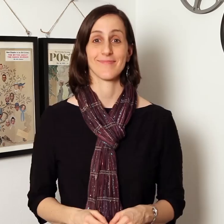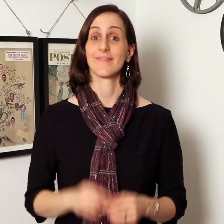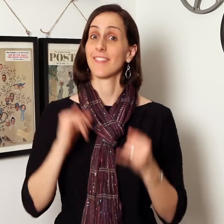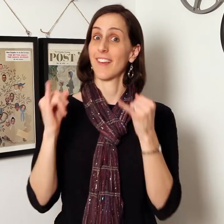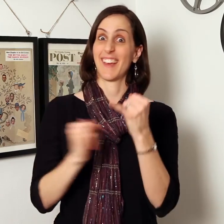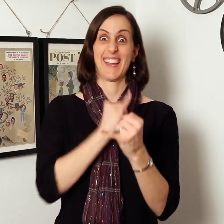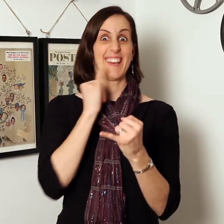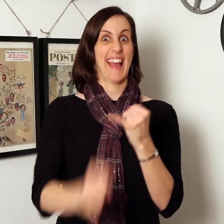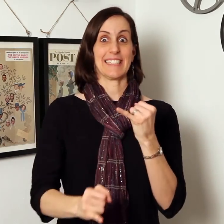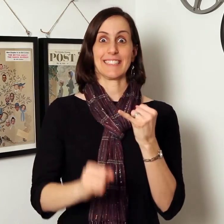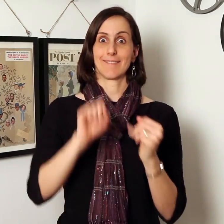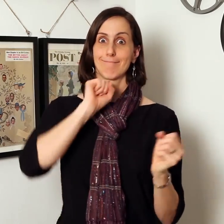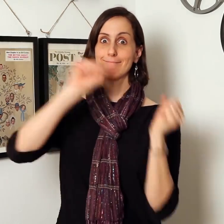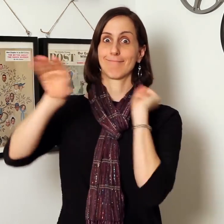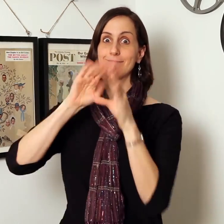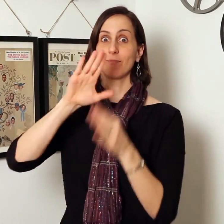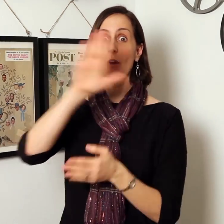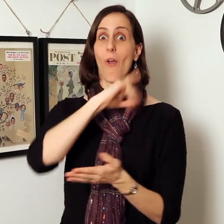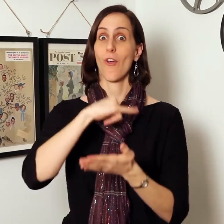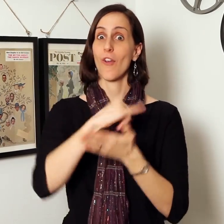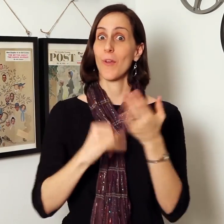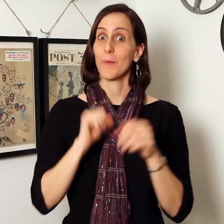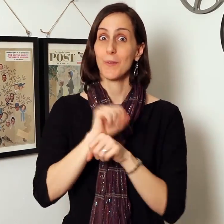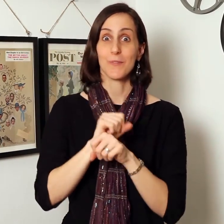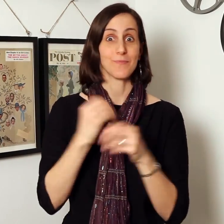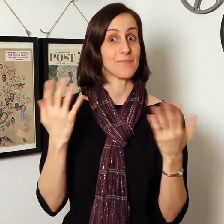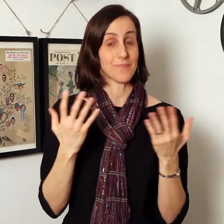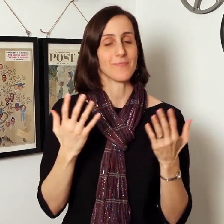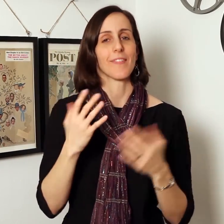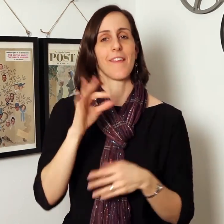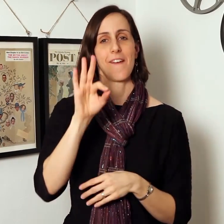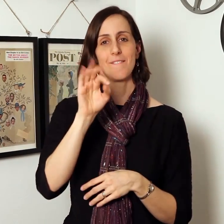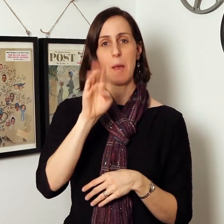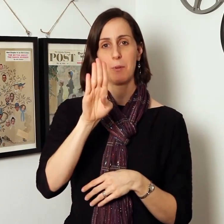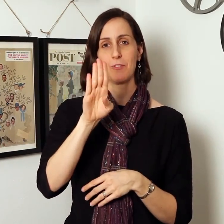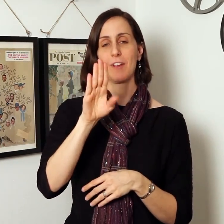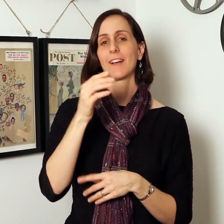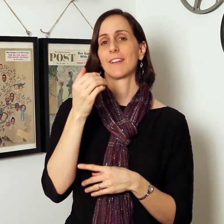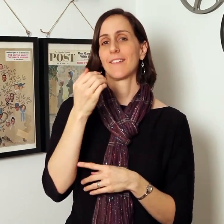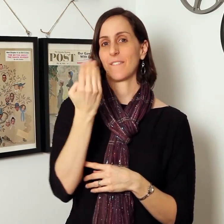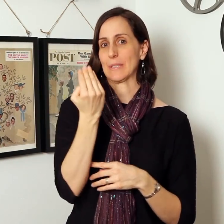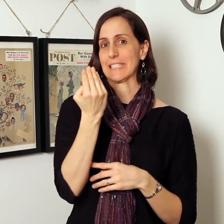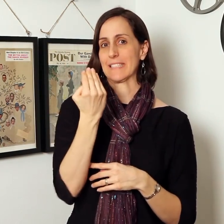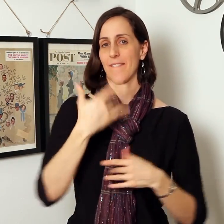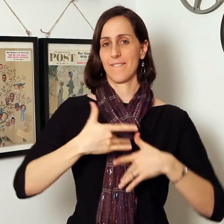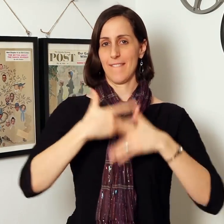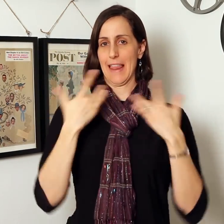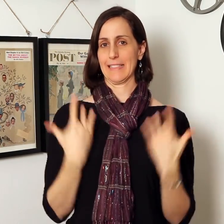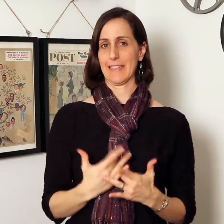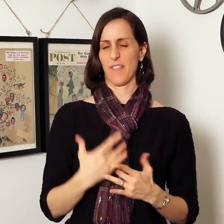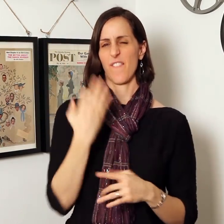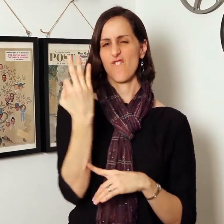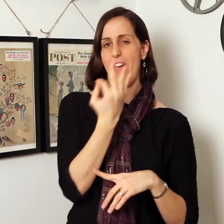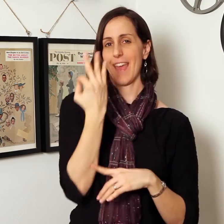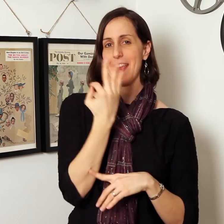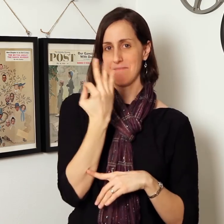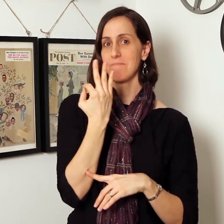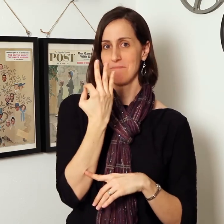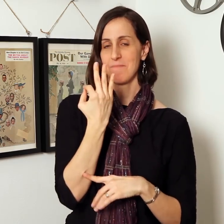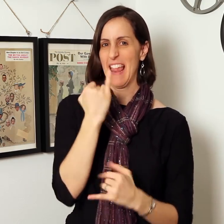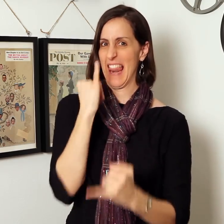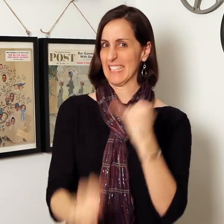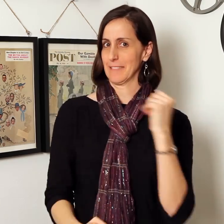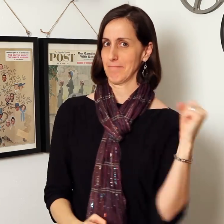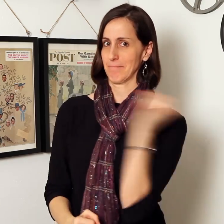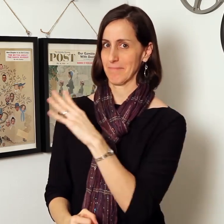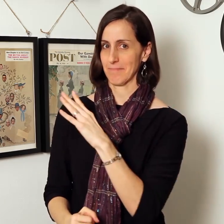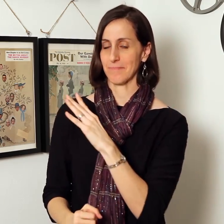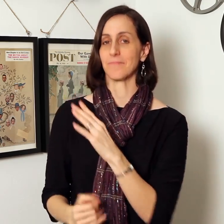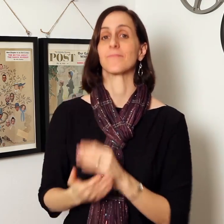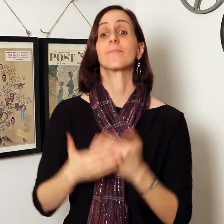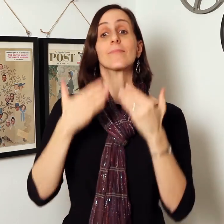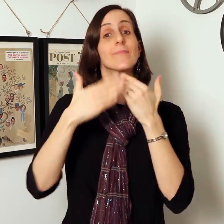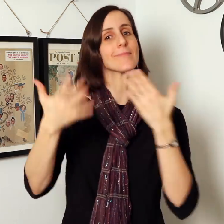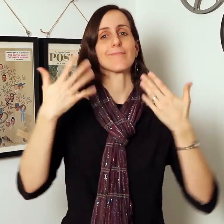The last day to submit your artworks is February 14, which is Valentine's Day on Friday. We will not accept